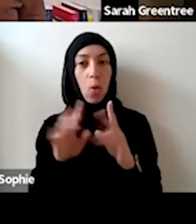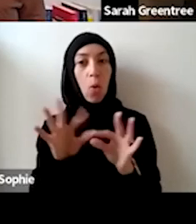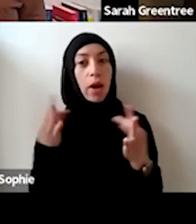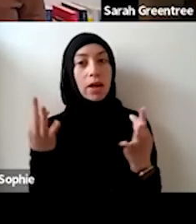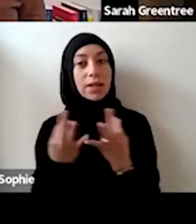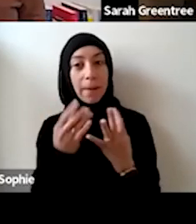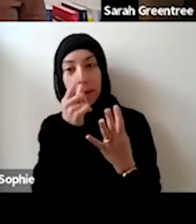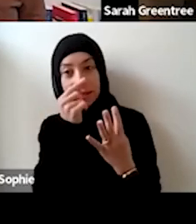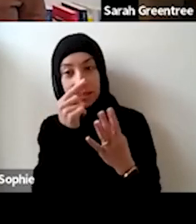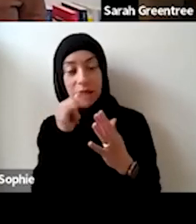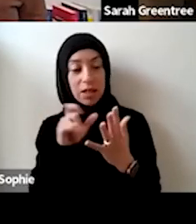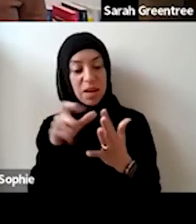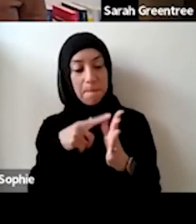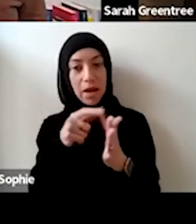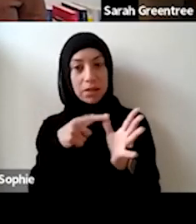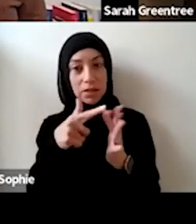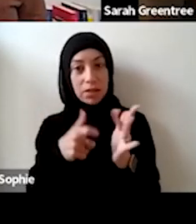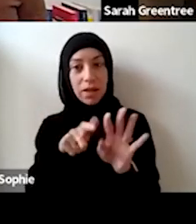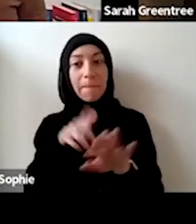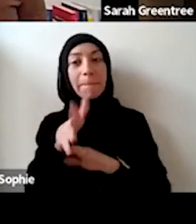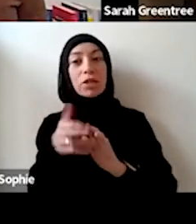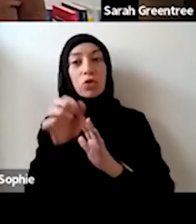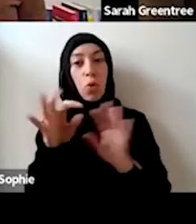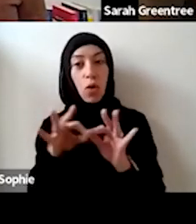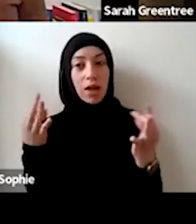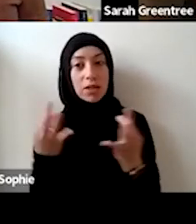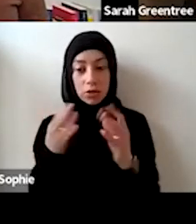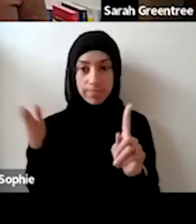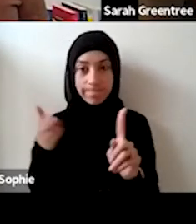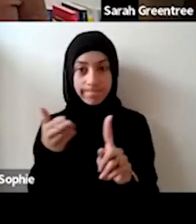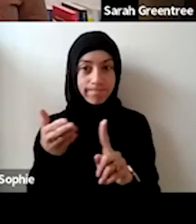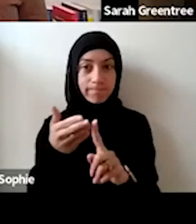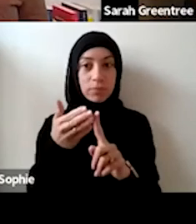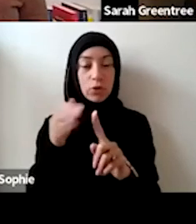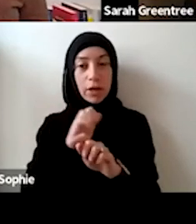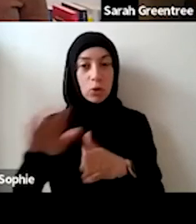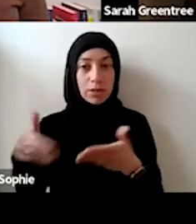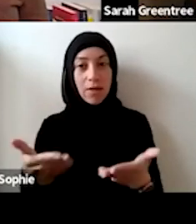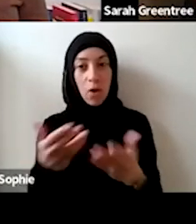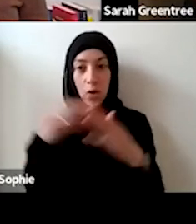which is about the your organization's track record of delivery Thank you pass to deliver on that vision. which are organisation track record of delivery, and capacity to deliver on the